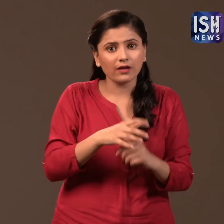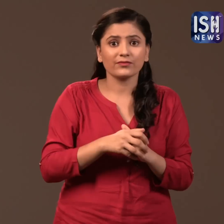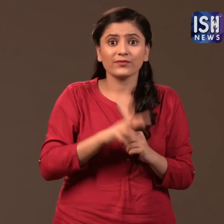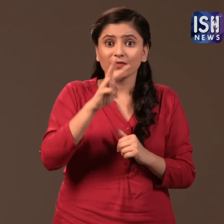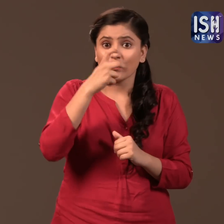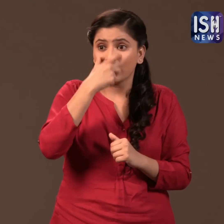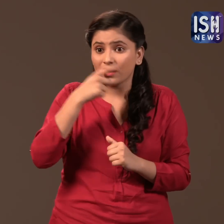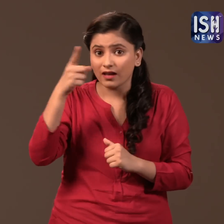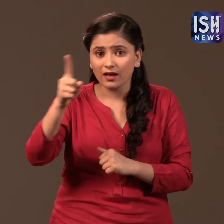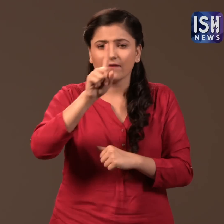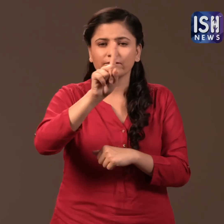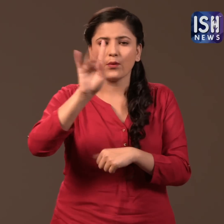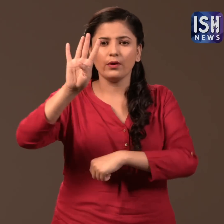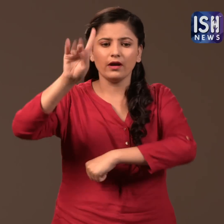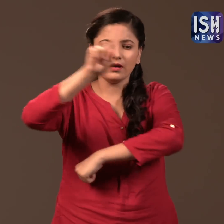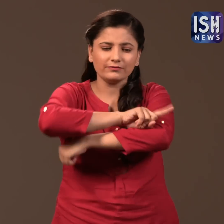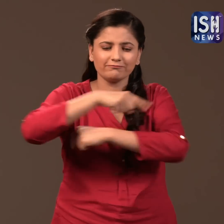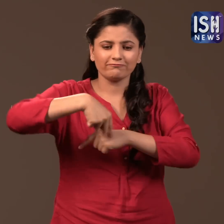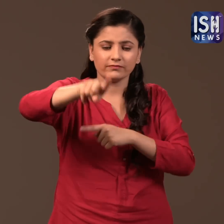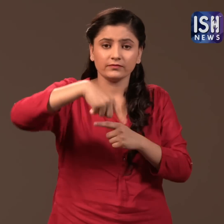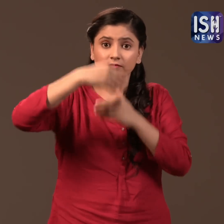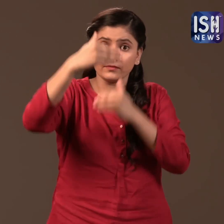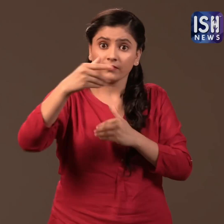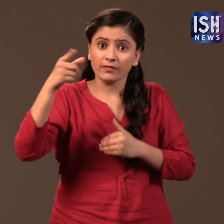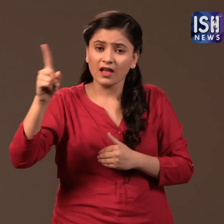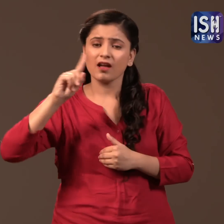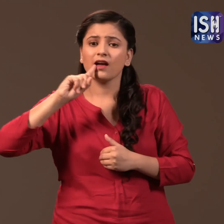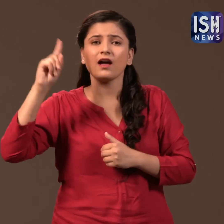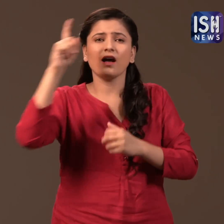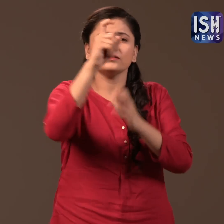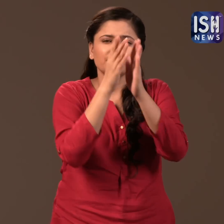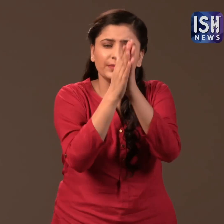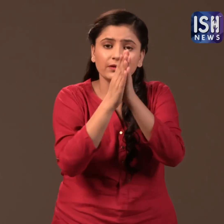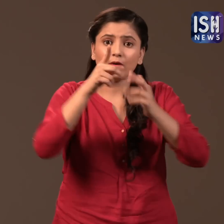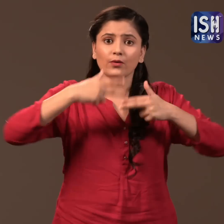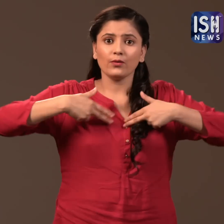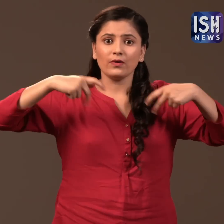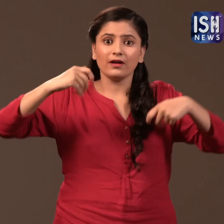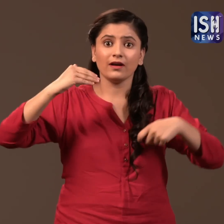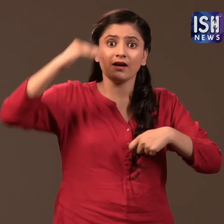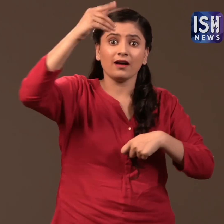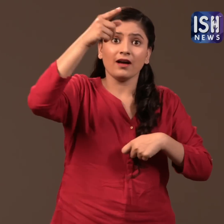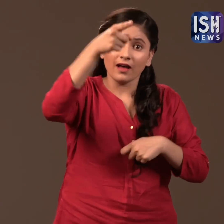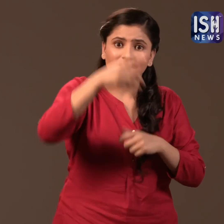Mallya has 14 days to request the High Court